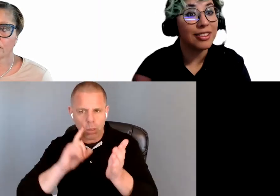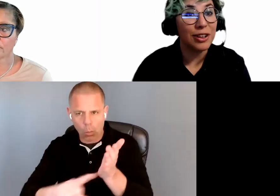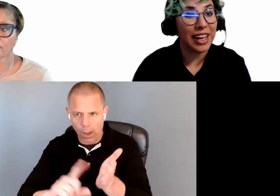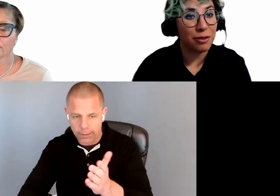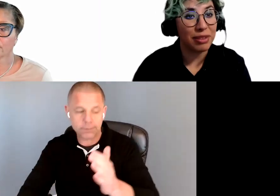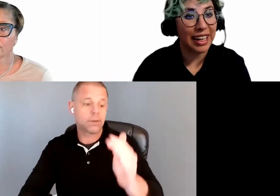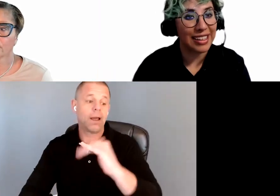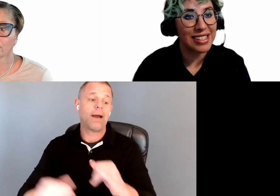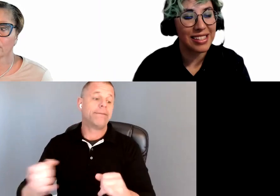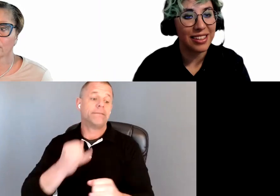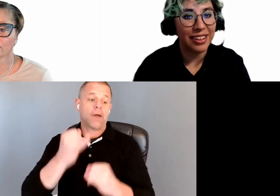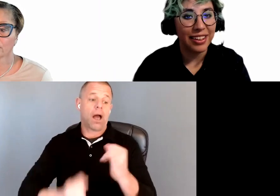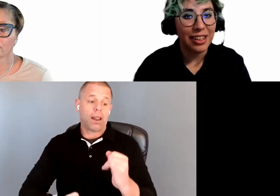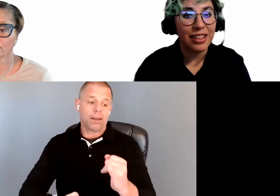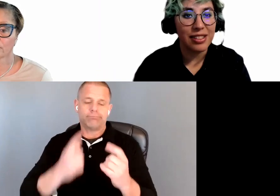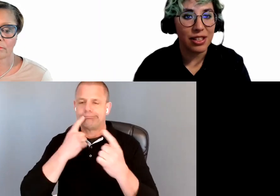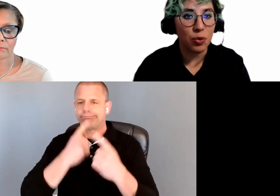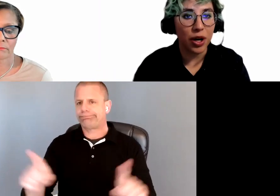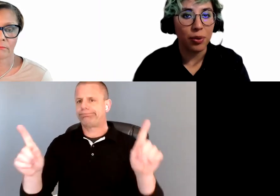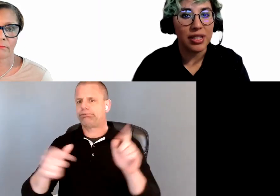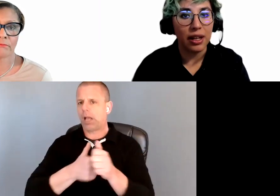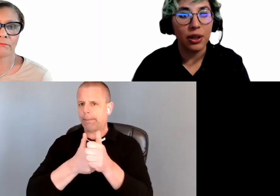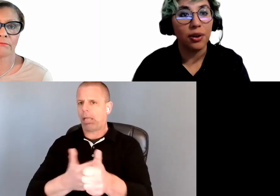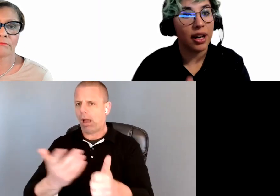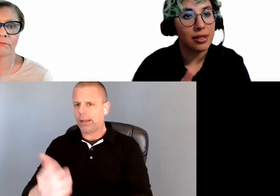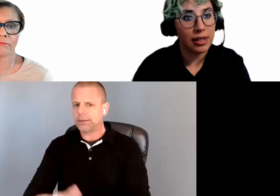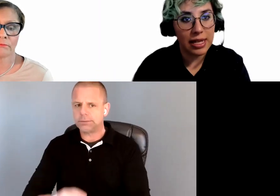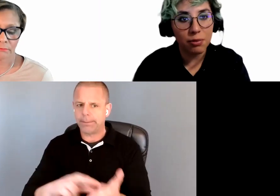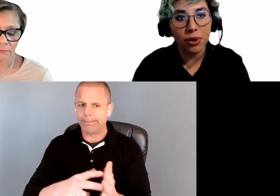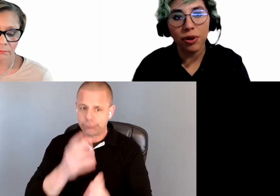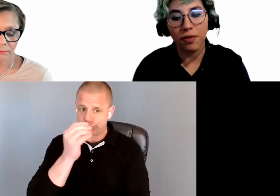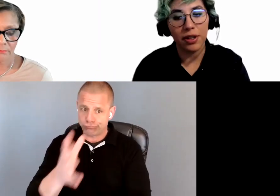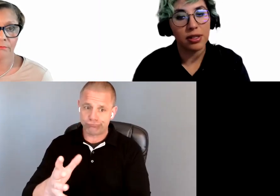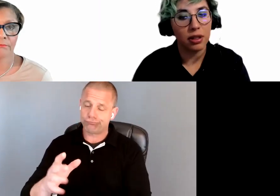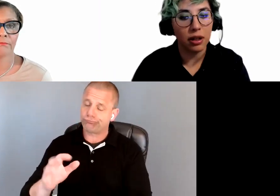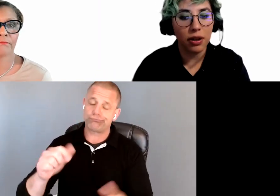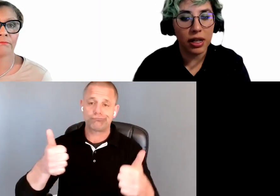you get compliance. This is where we tell you, you guys are accessible or if there's another